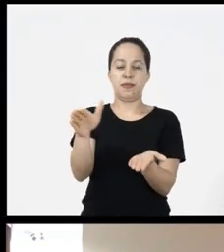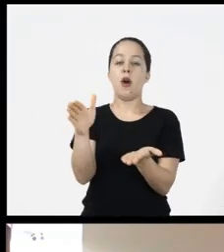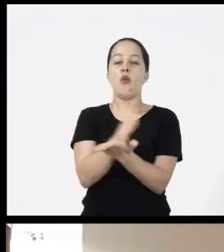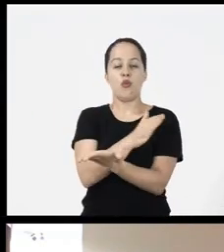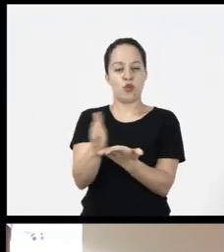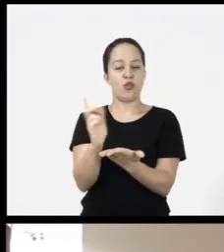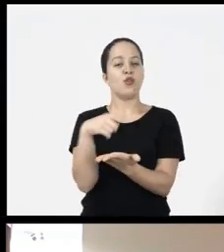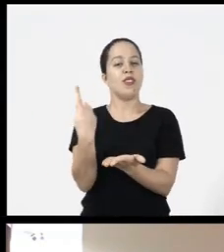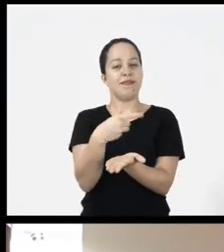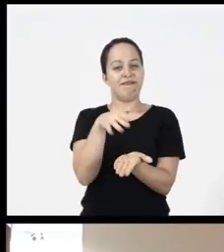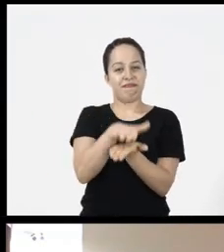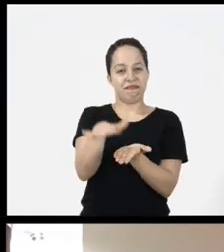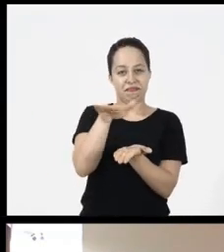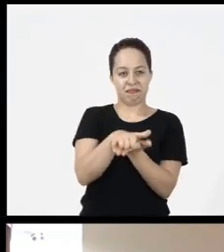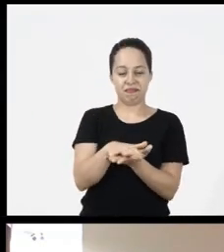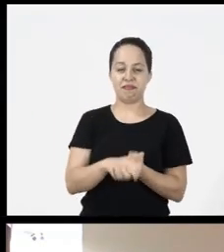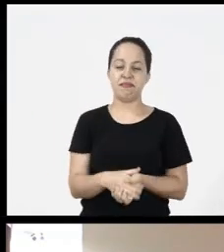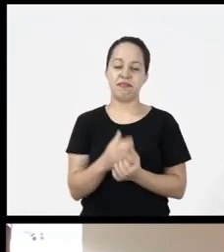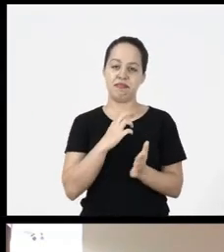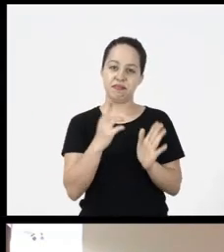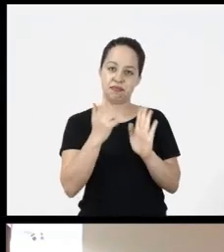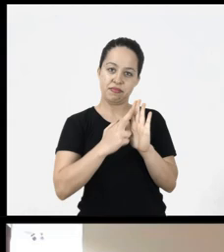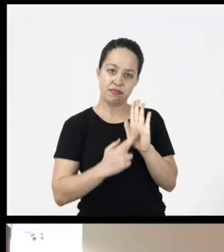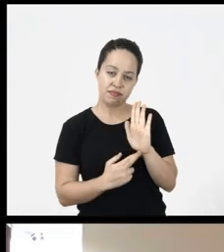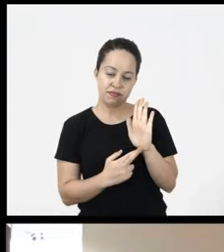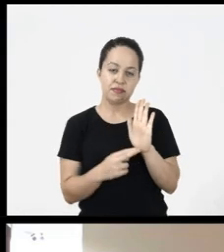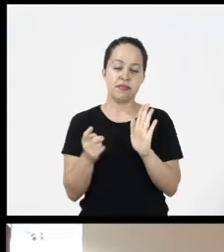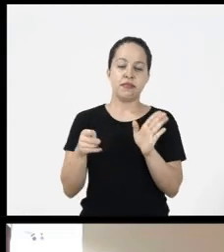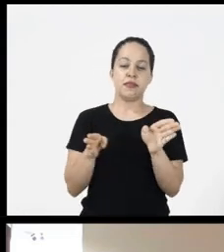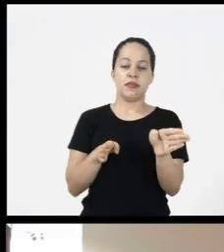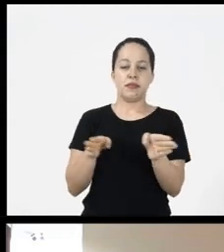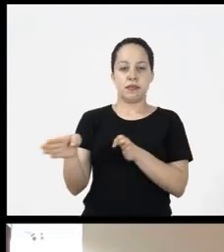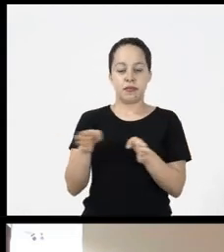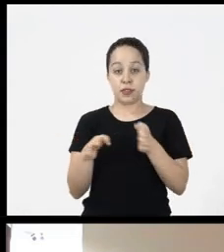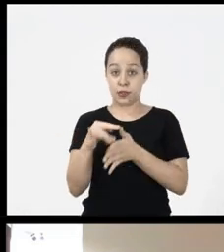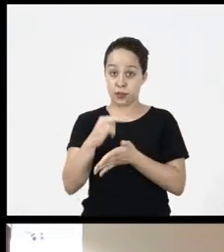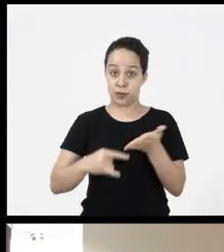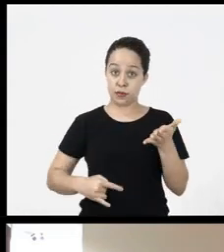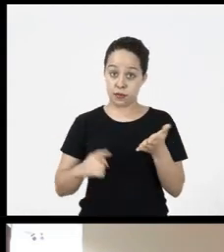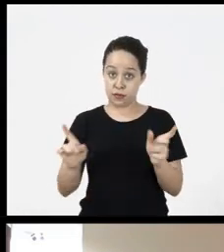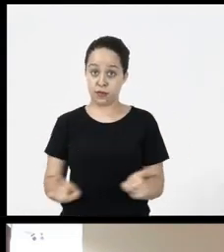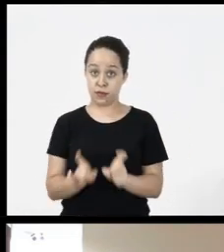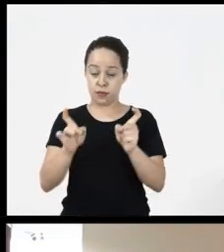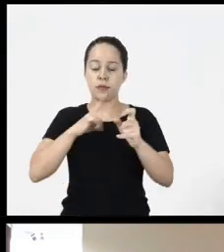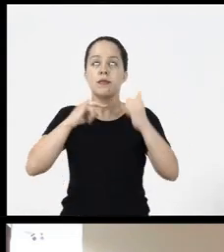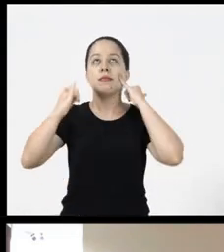publications then the manual accessibility to digital documents is a manual that has enough